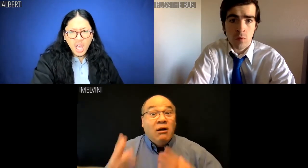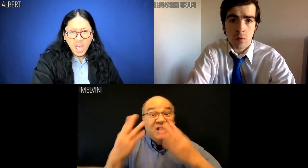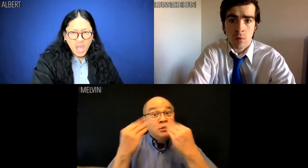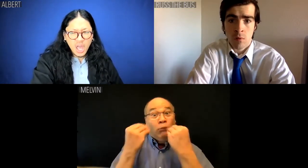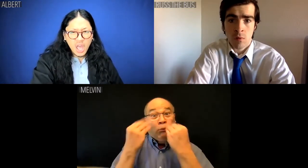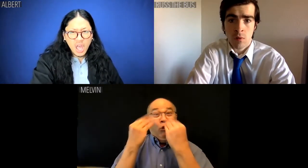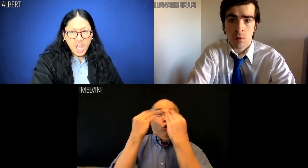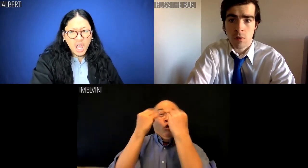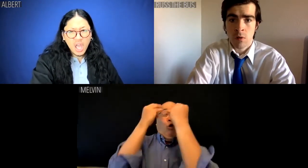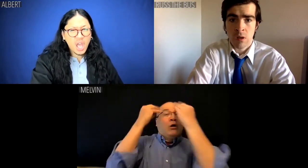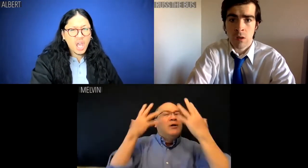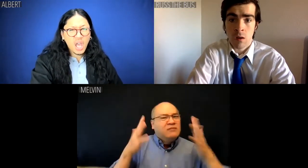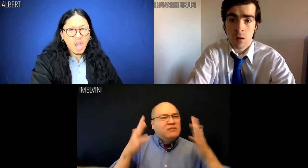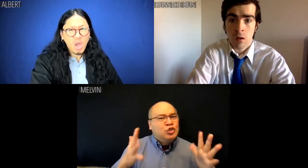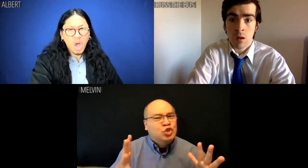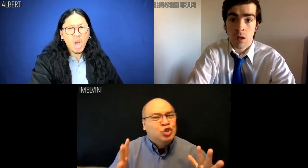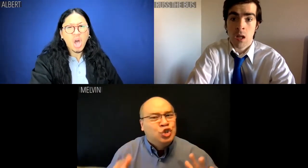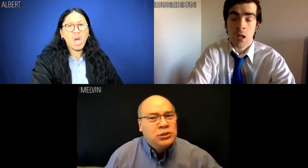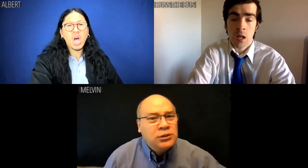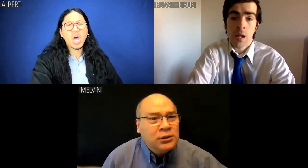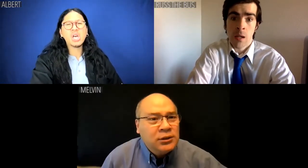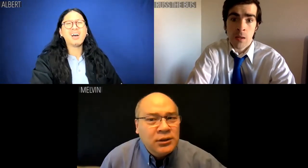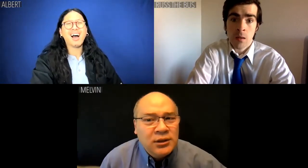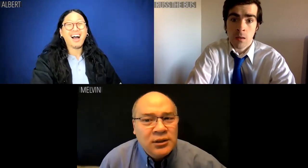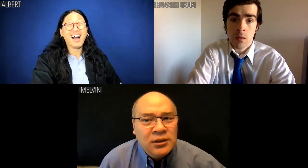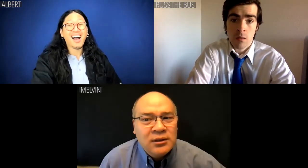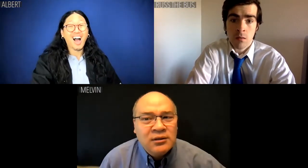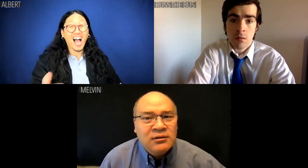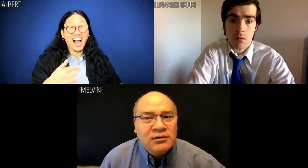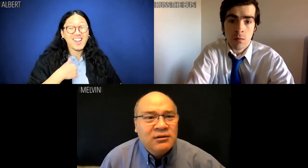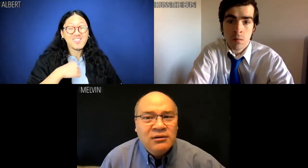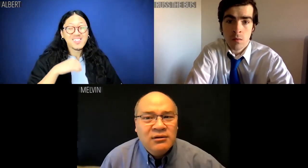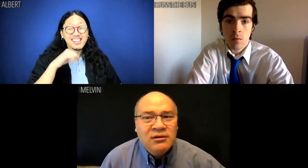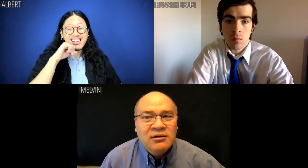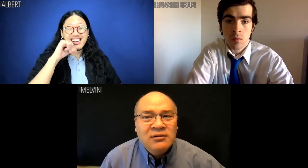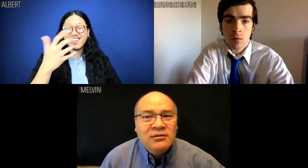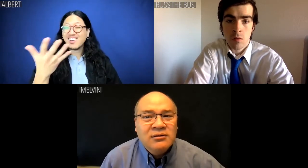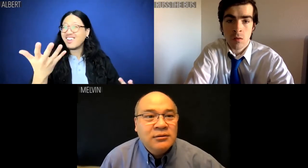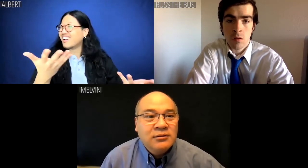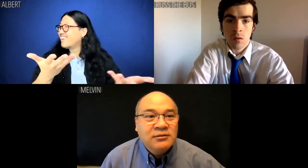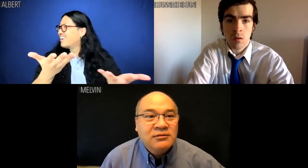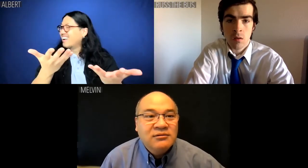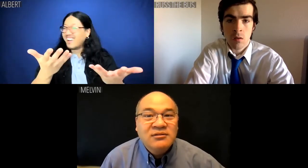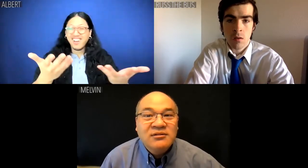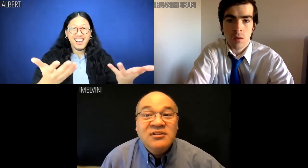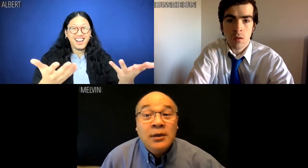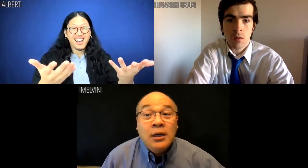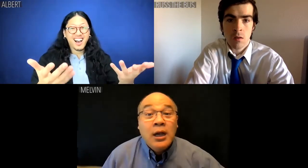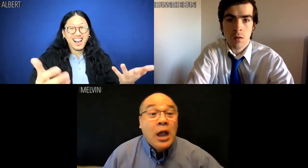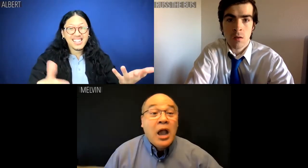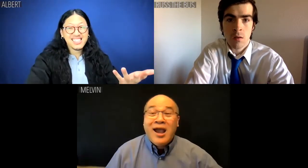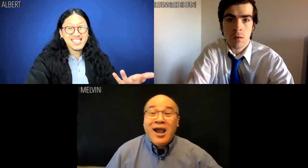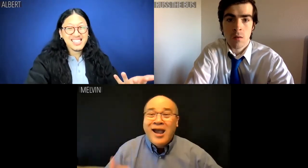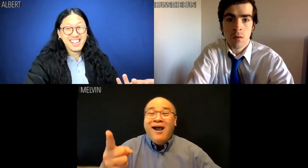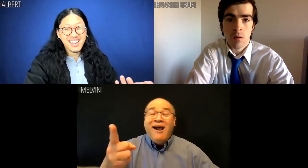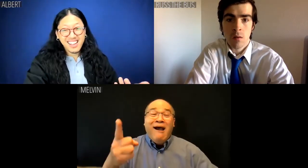Melvin: Don't raise your voice with me. Albert: What the. I'm not.